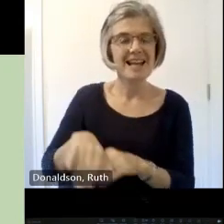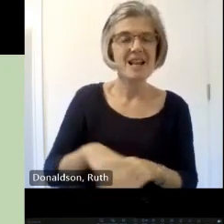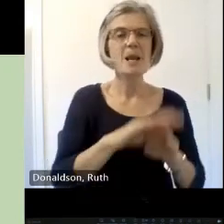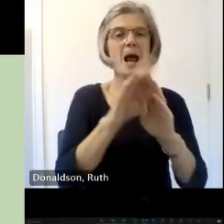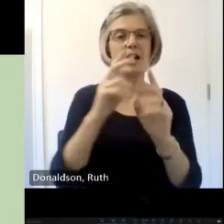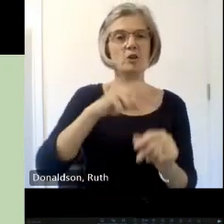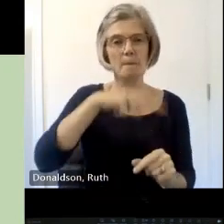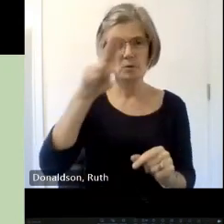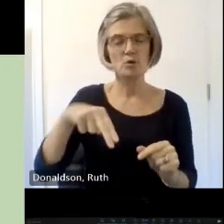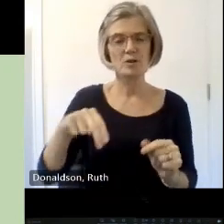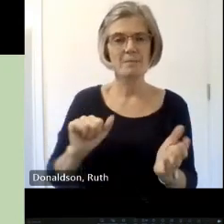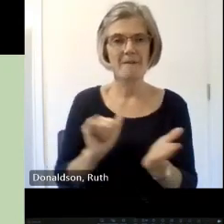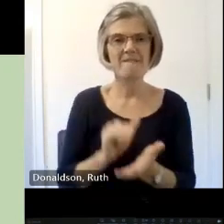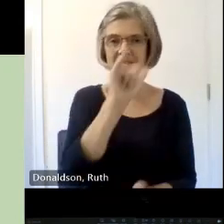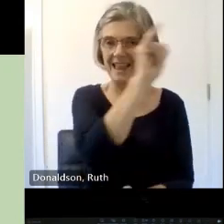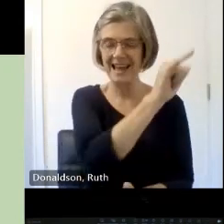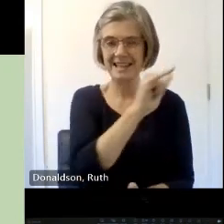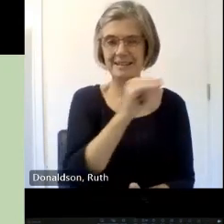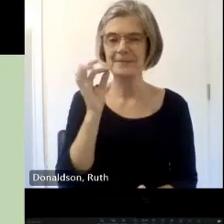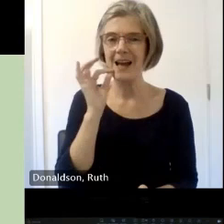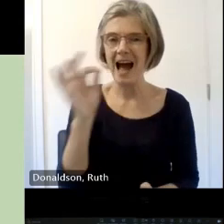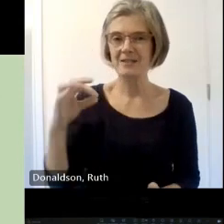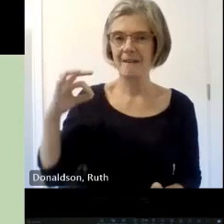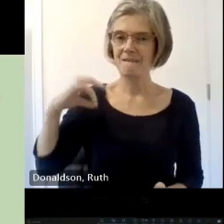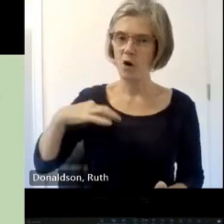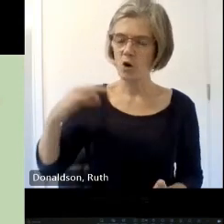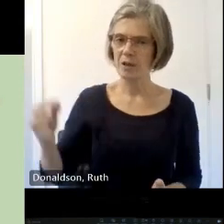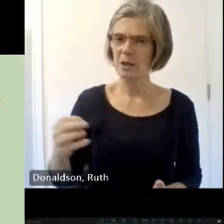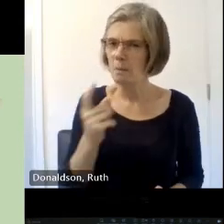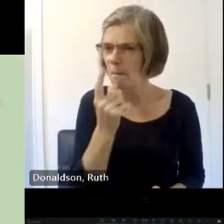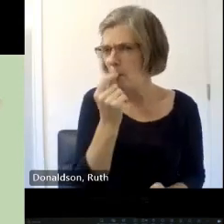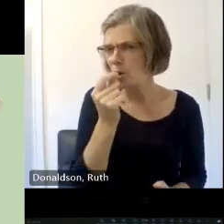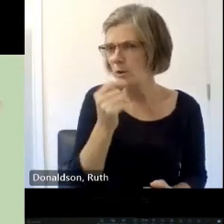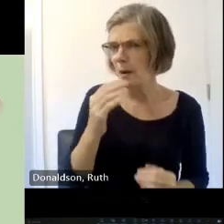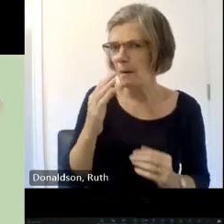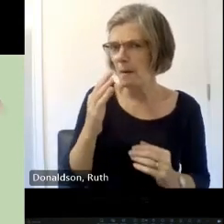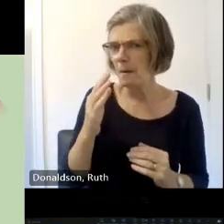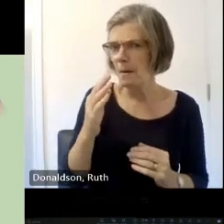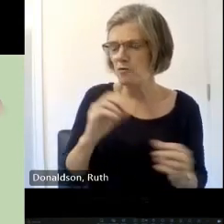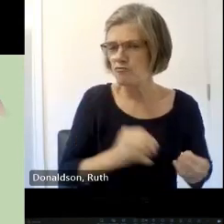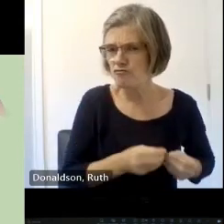the apss whether they could build a flying full-sized World War One aircraft for their